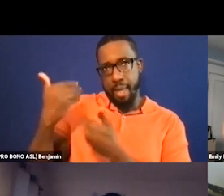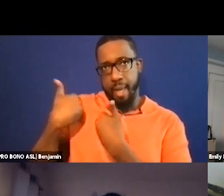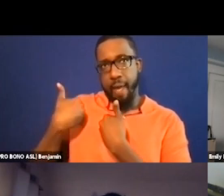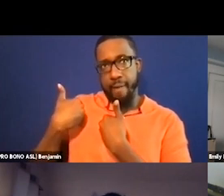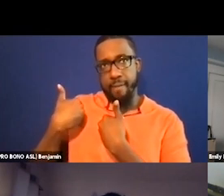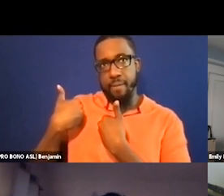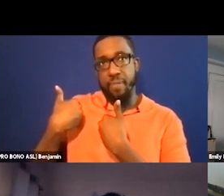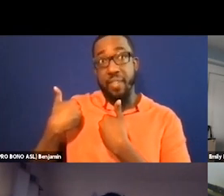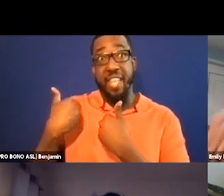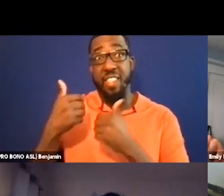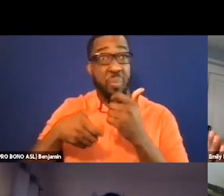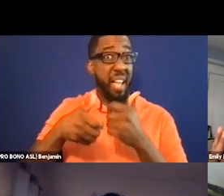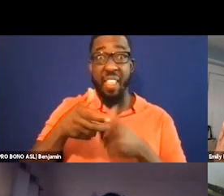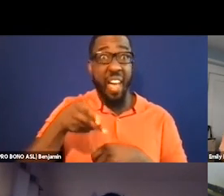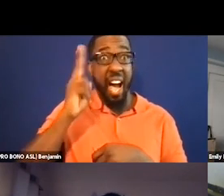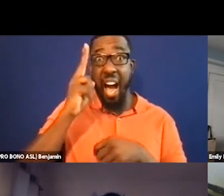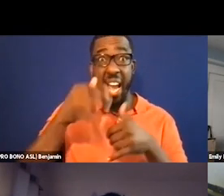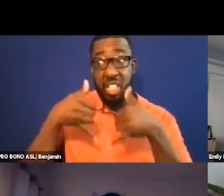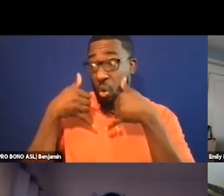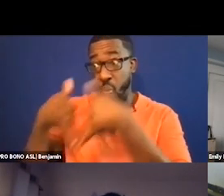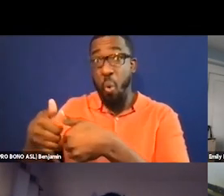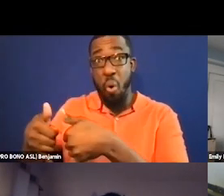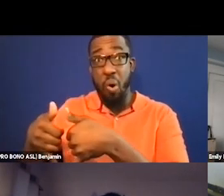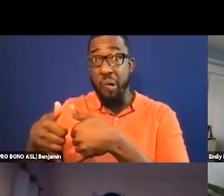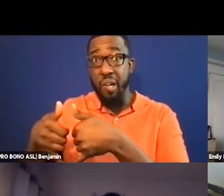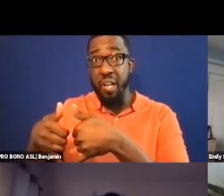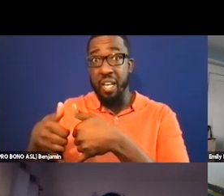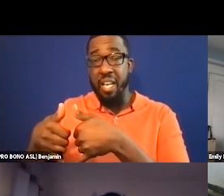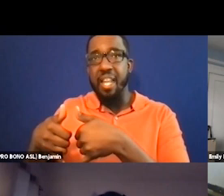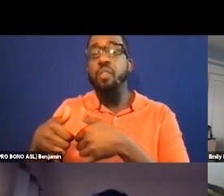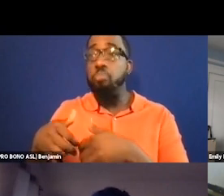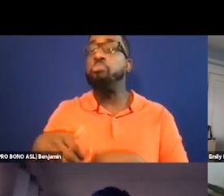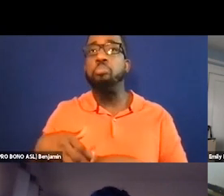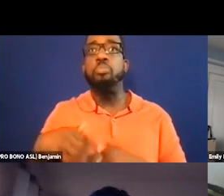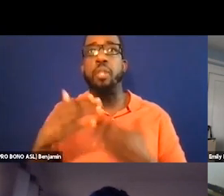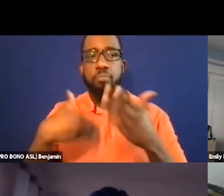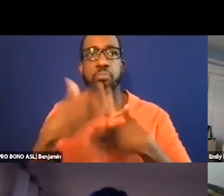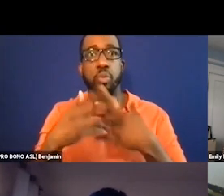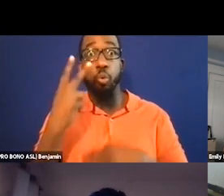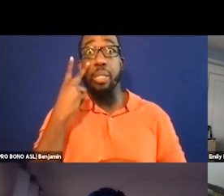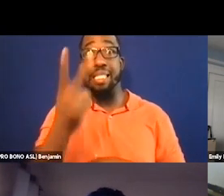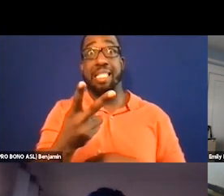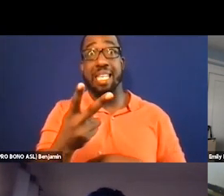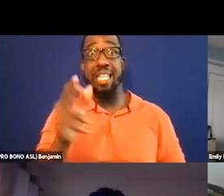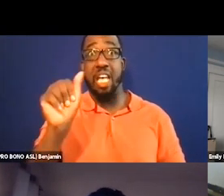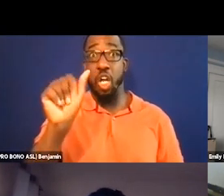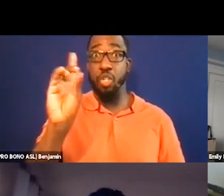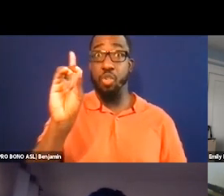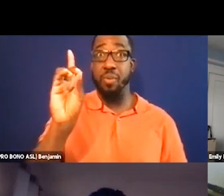highest award to and when we see the audio described version, we're like oh, that's a shame because they didn't come through to match the quality of the